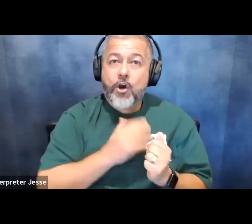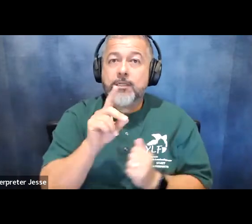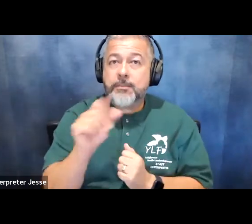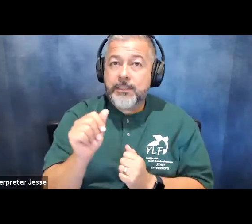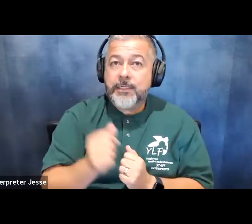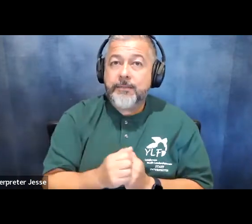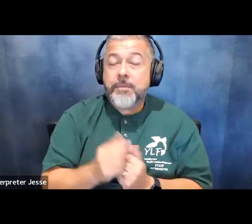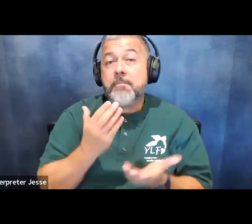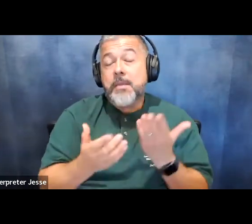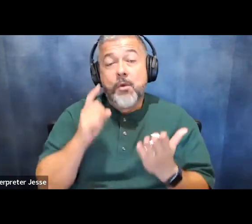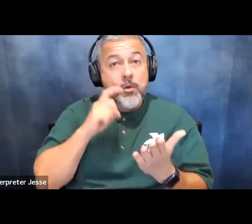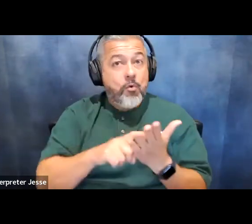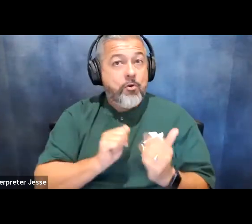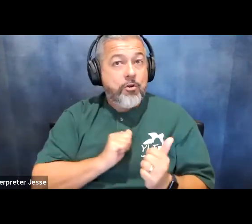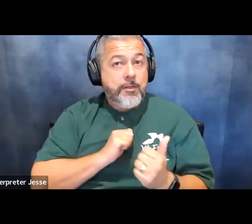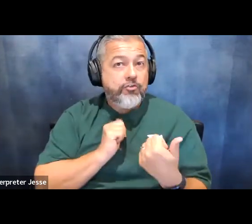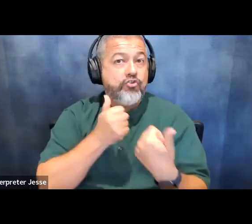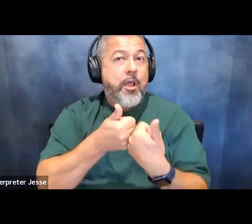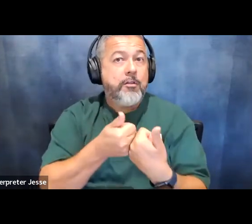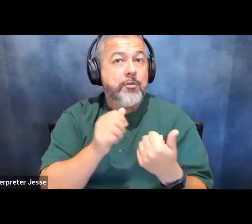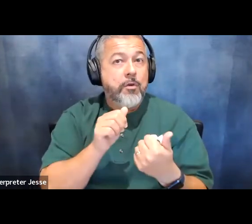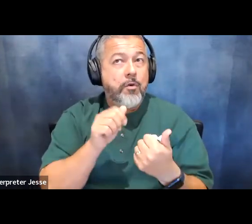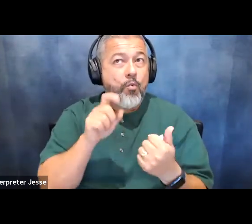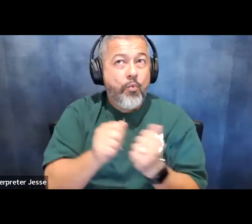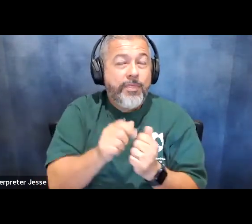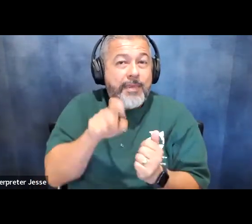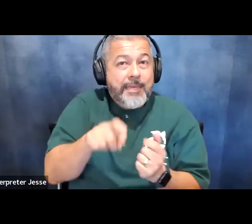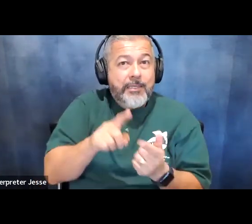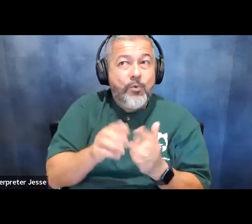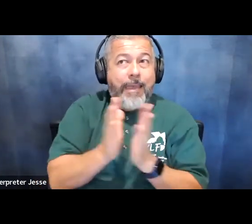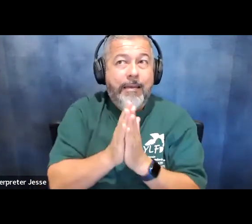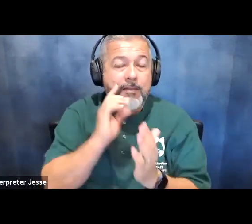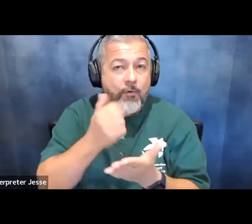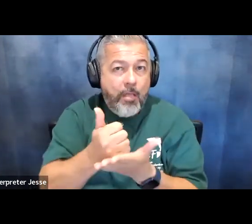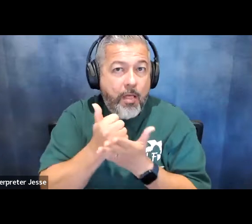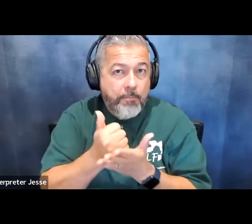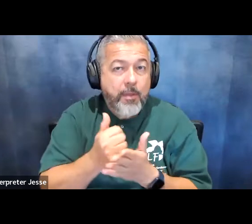find ourselves challenged by the need to ask for help or support but like i said our movement is